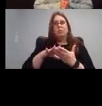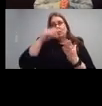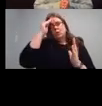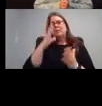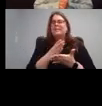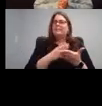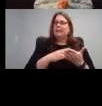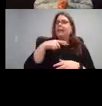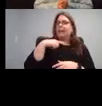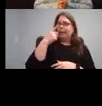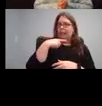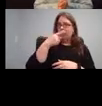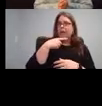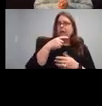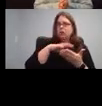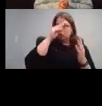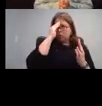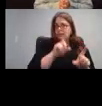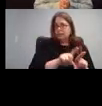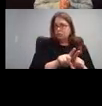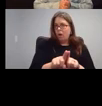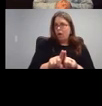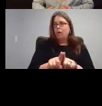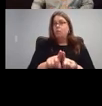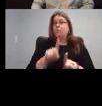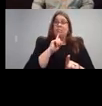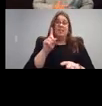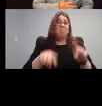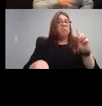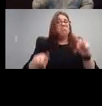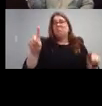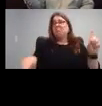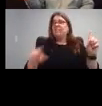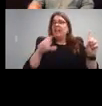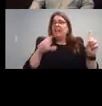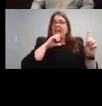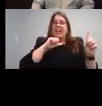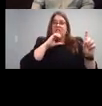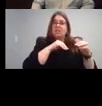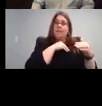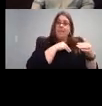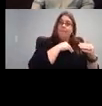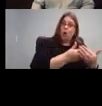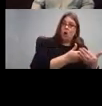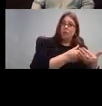students as well and really all ages birth to 18. So